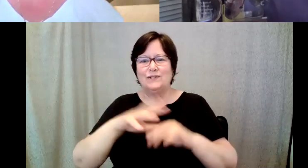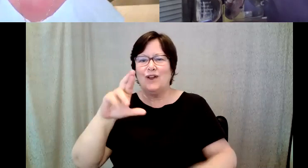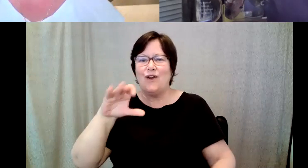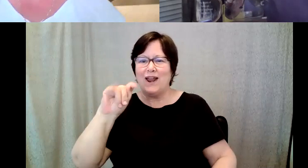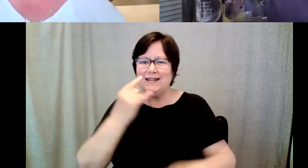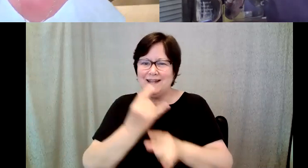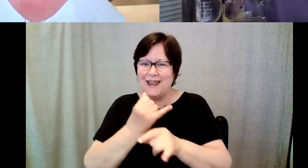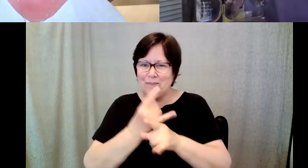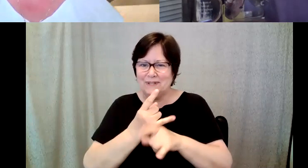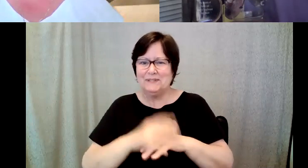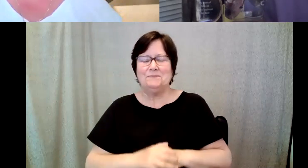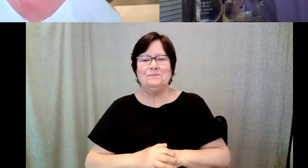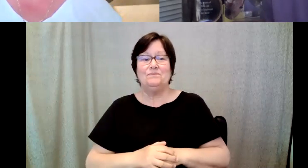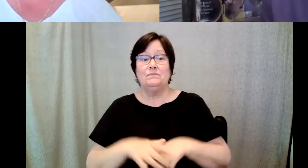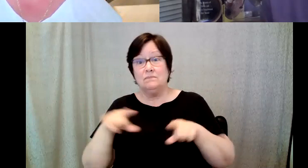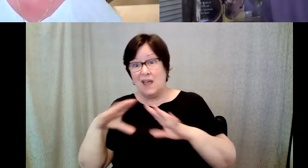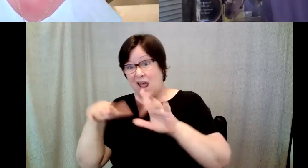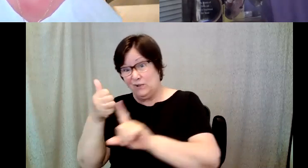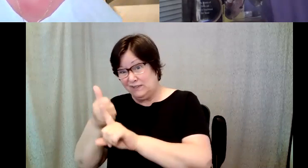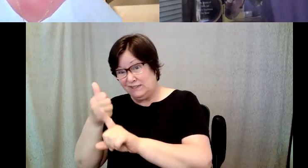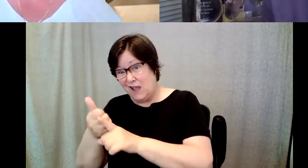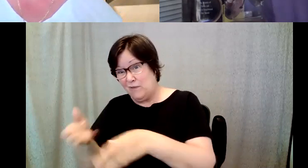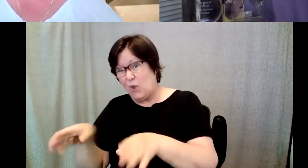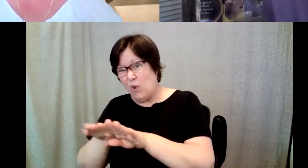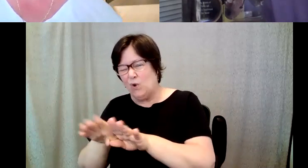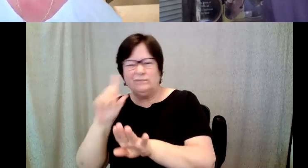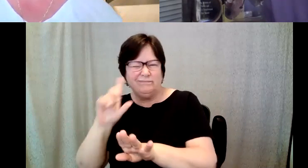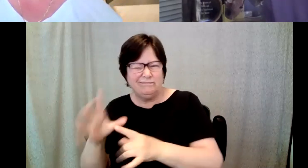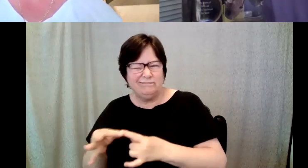Kelly Redder: And while the House is currently closed, except for appointment only we are